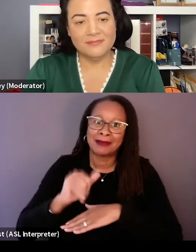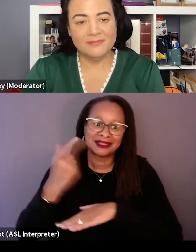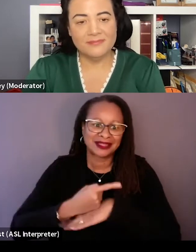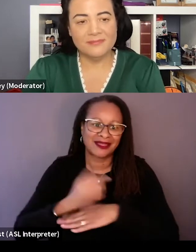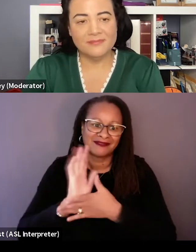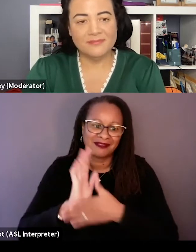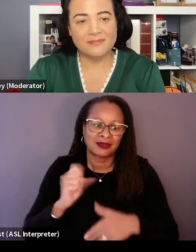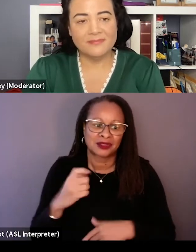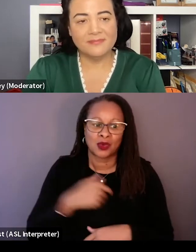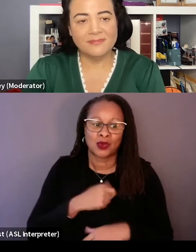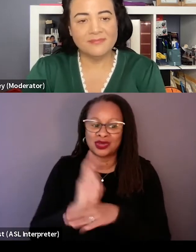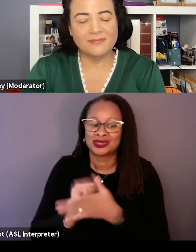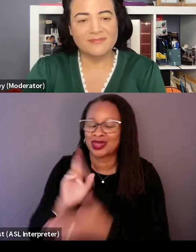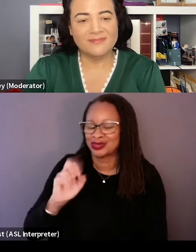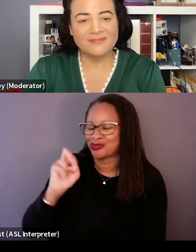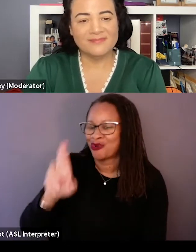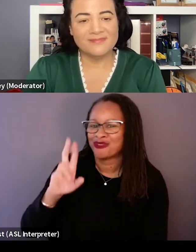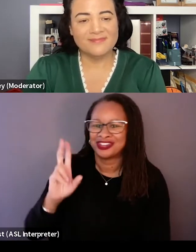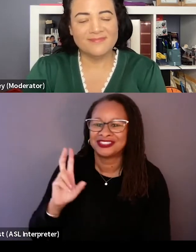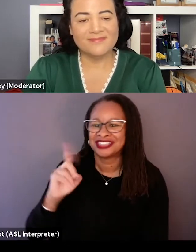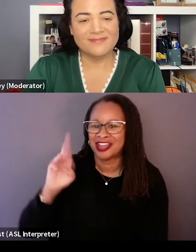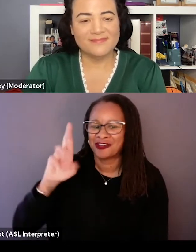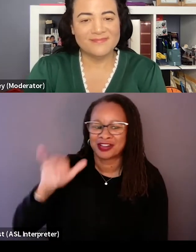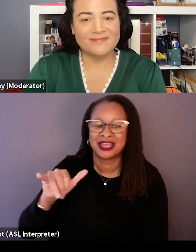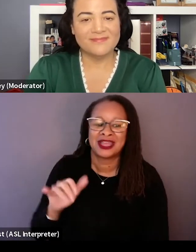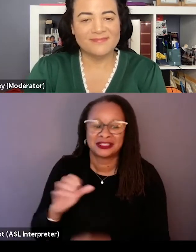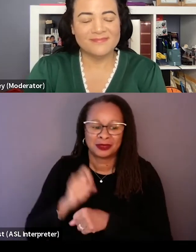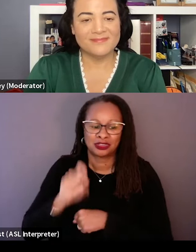And so we used those rover diaries to keep us in the present day.